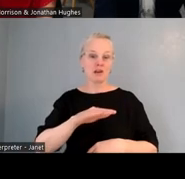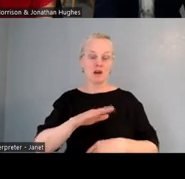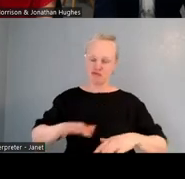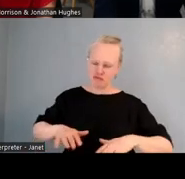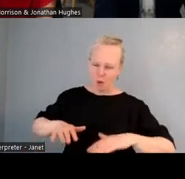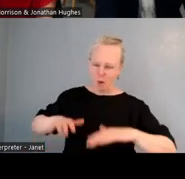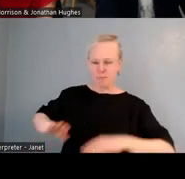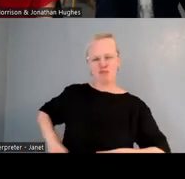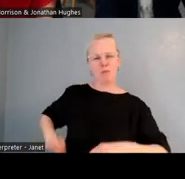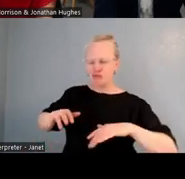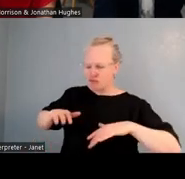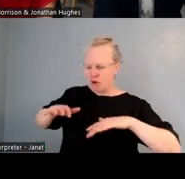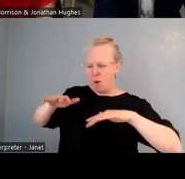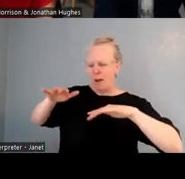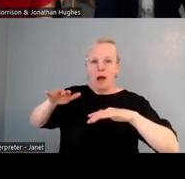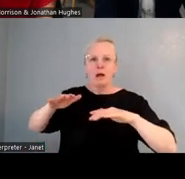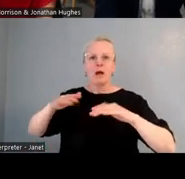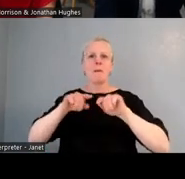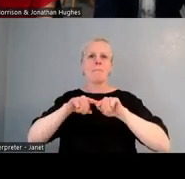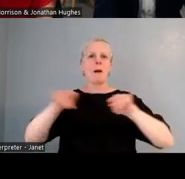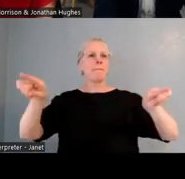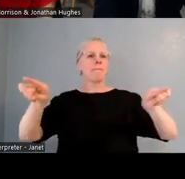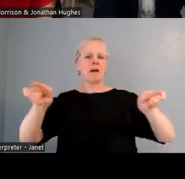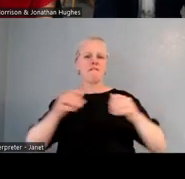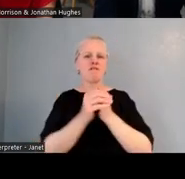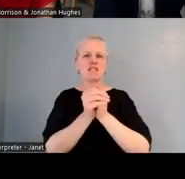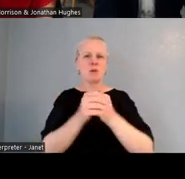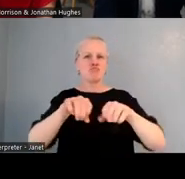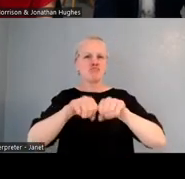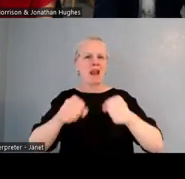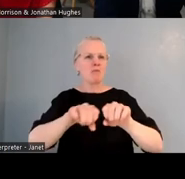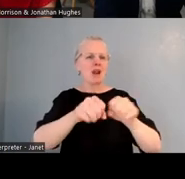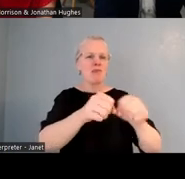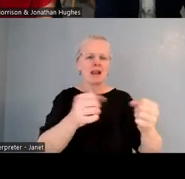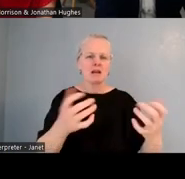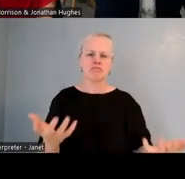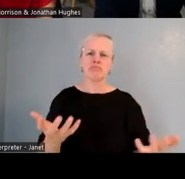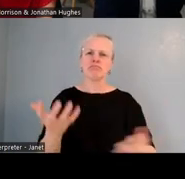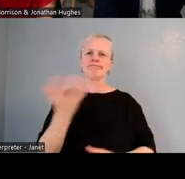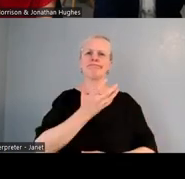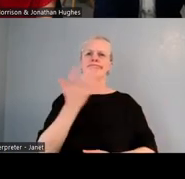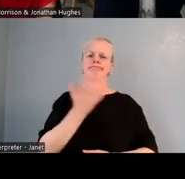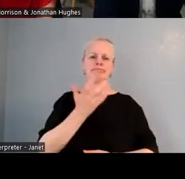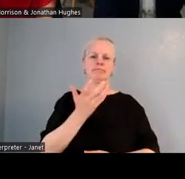And while some them were flourishing, obviously some weren't doing so well, because they didn't have access to some of the other aspects of the school,